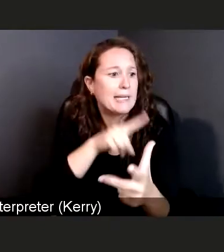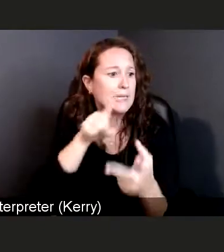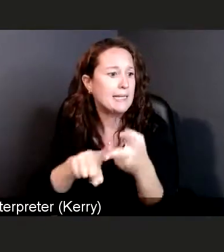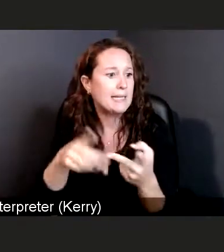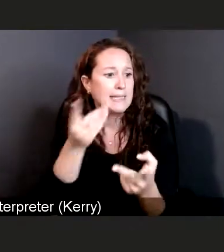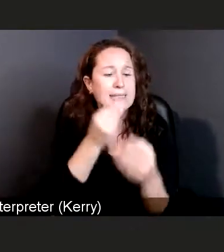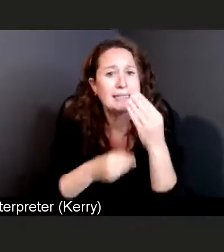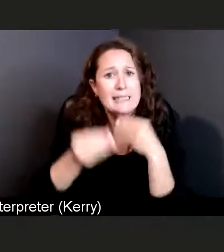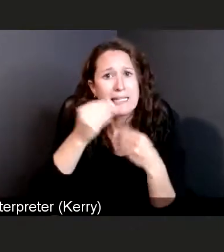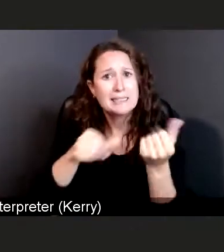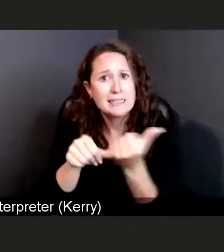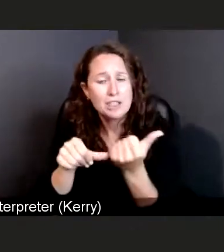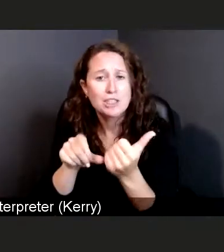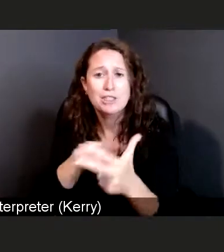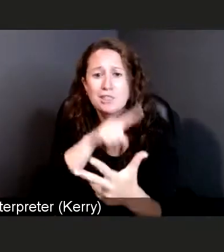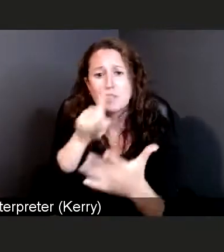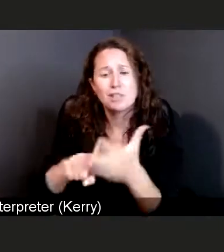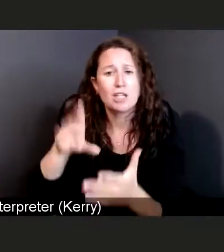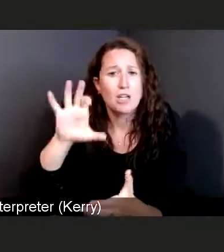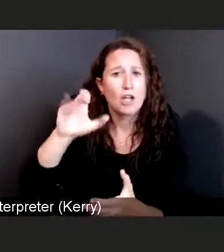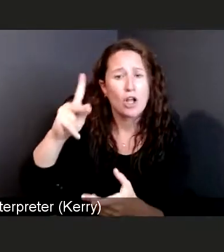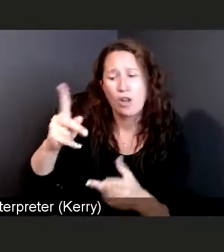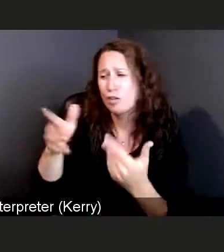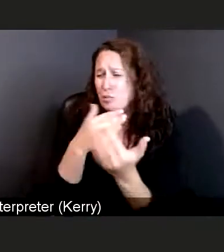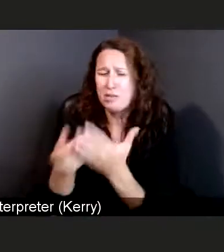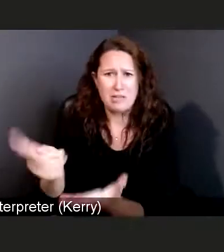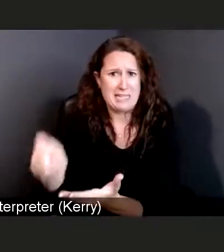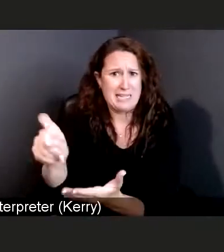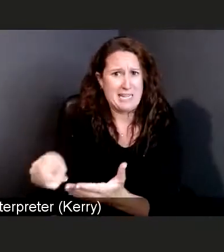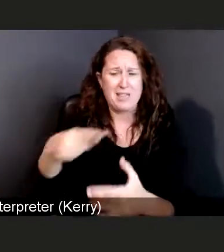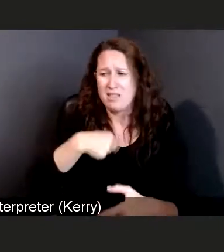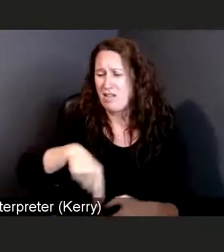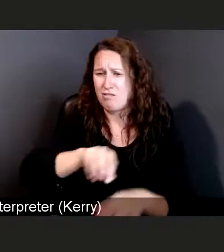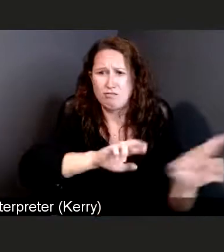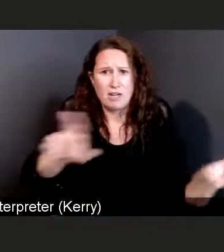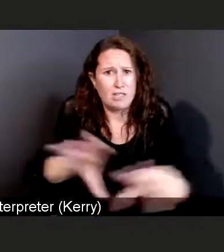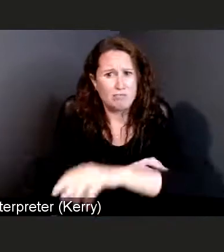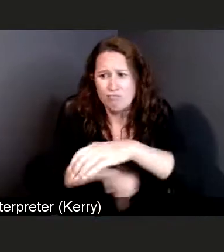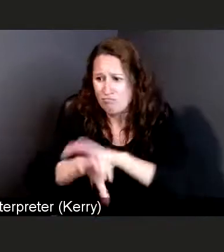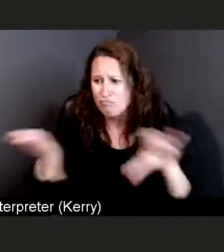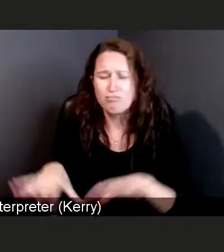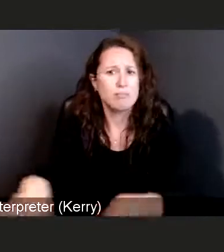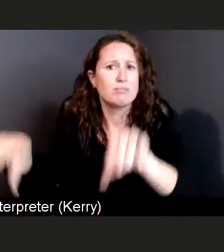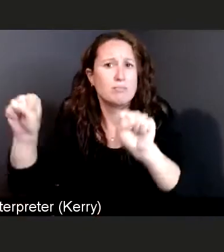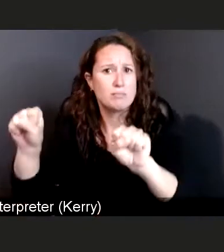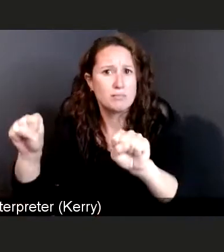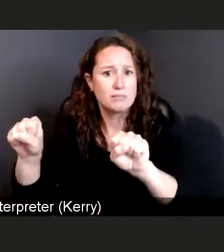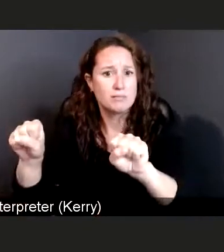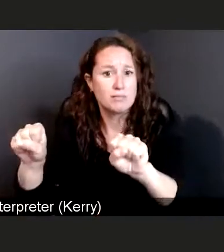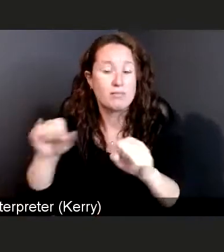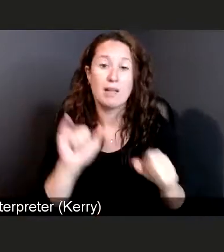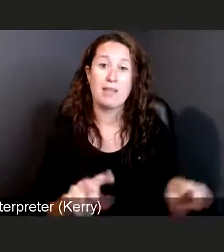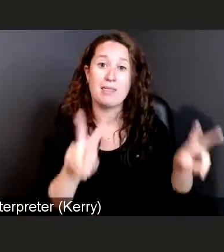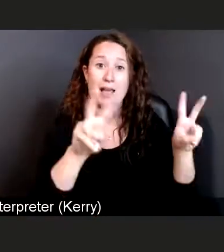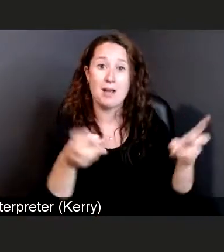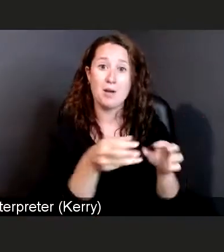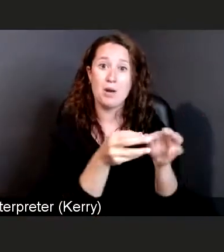wherever the need was greatest." Now, that quote was not from 2020 or 2021,